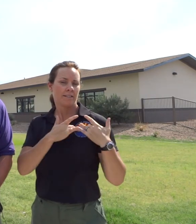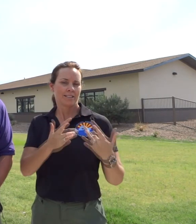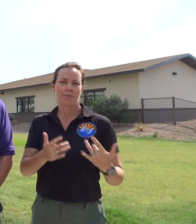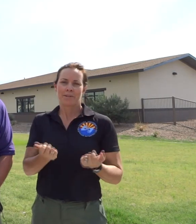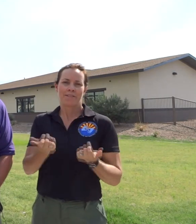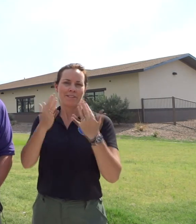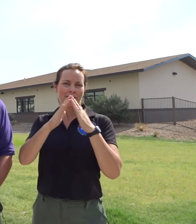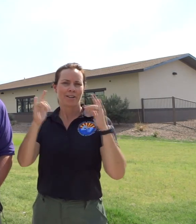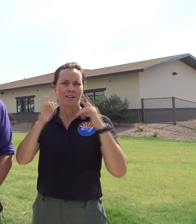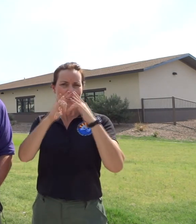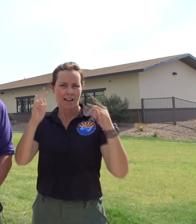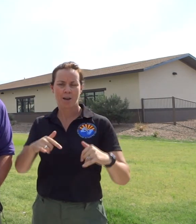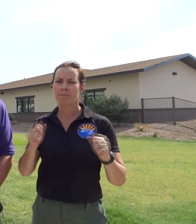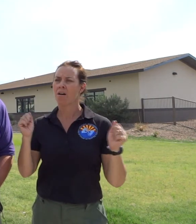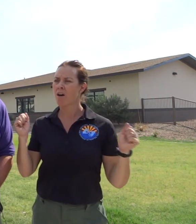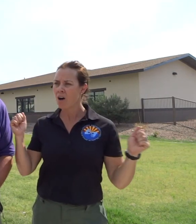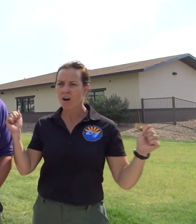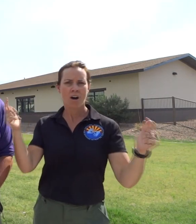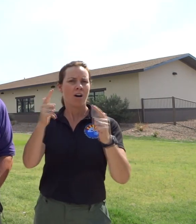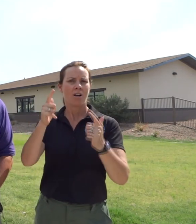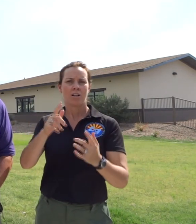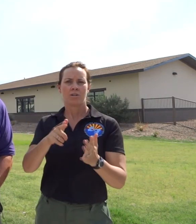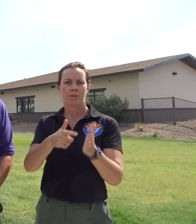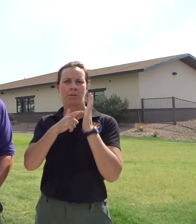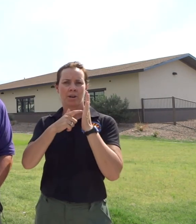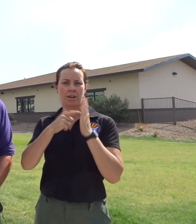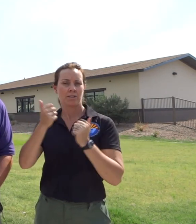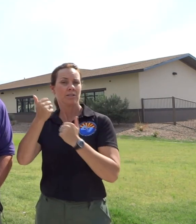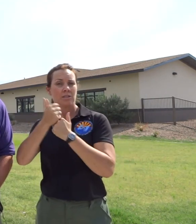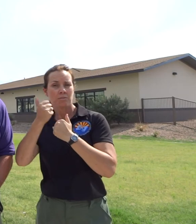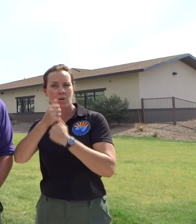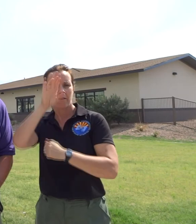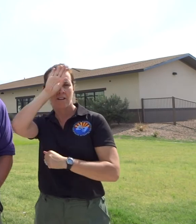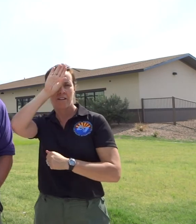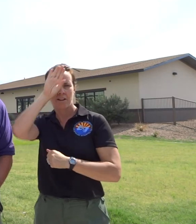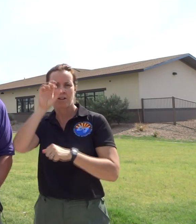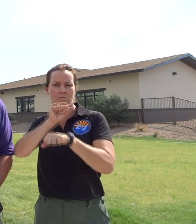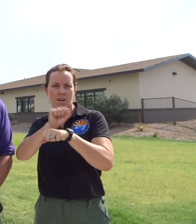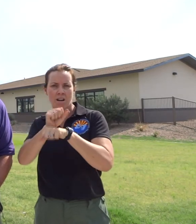All this is needed to support the firefighters who are up near the flames.